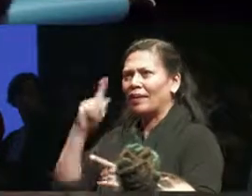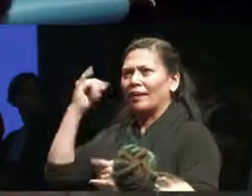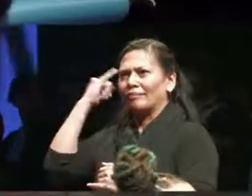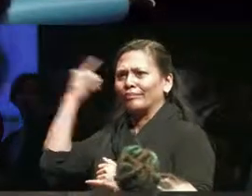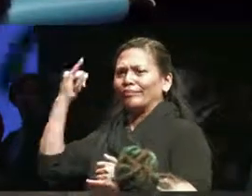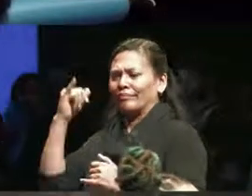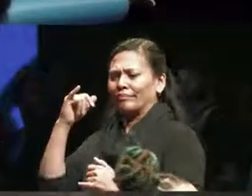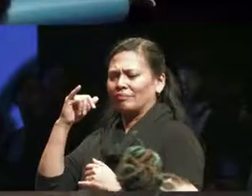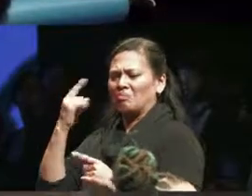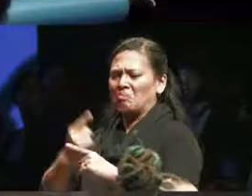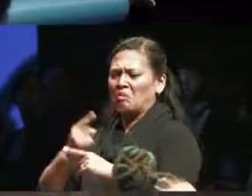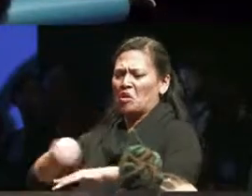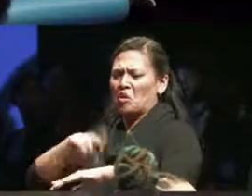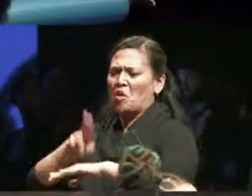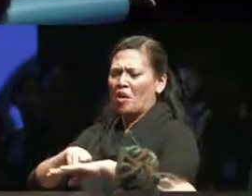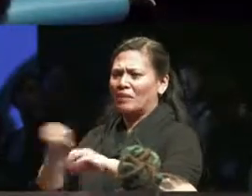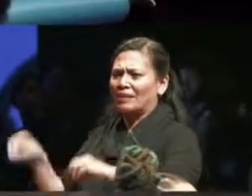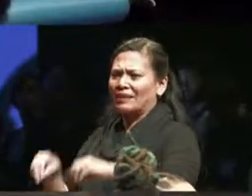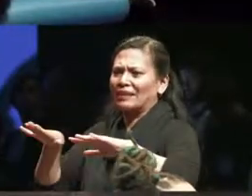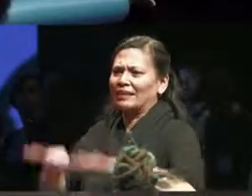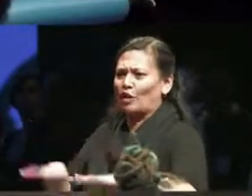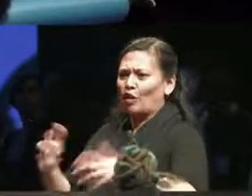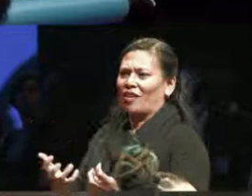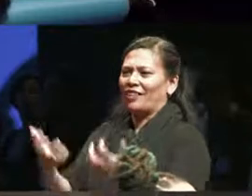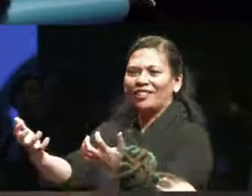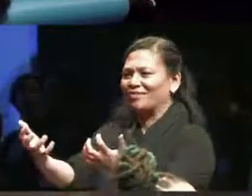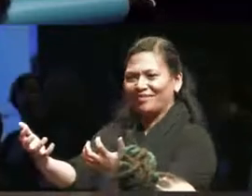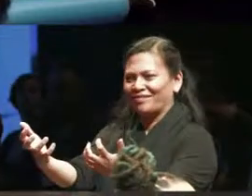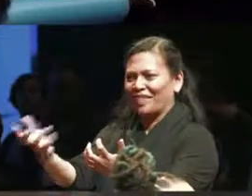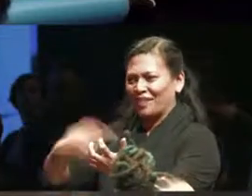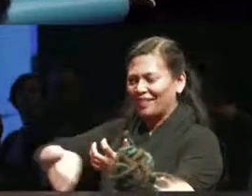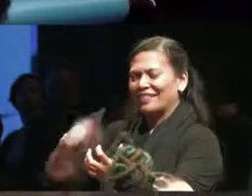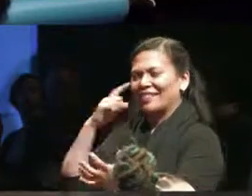settler audience. When we actually decide that we're showing the work to our own